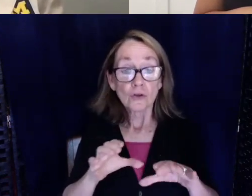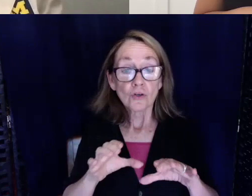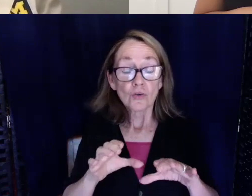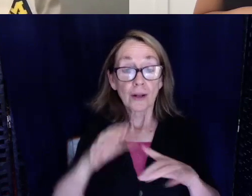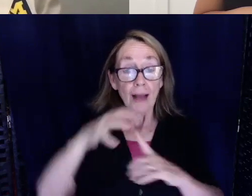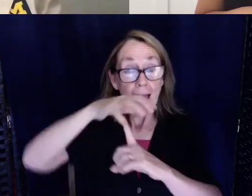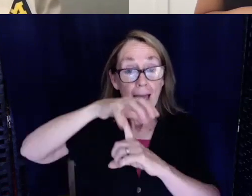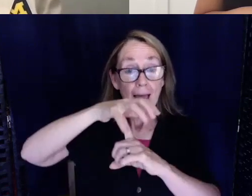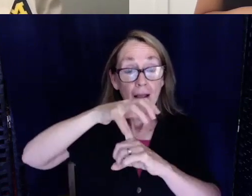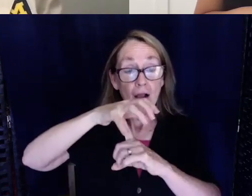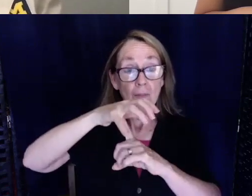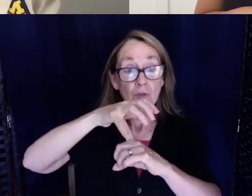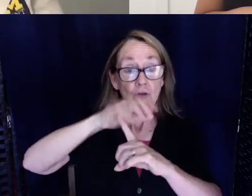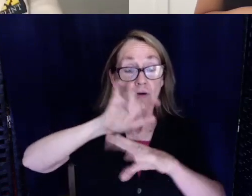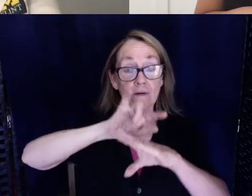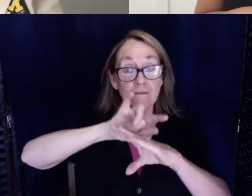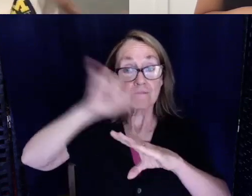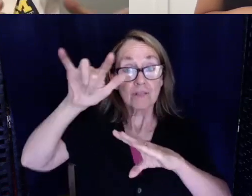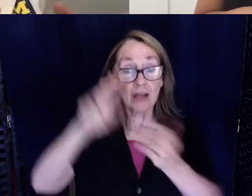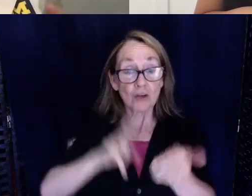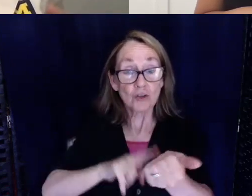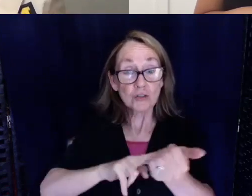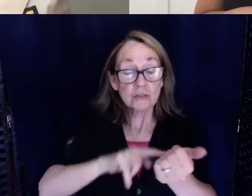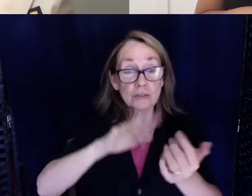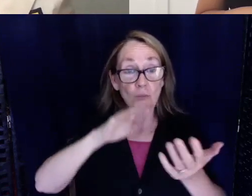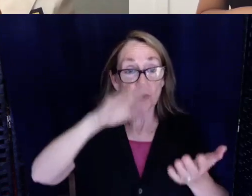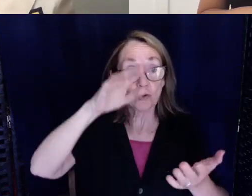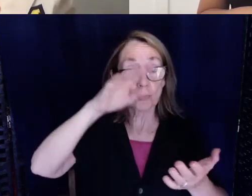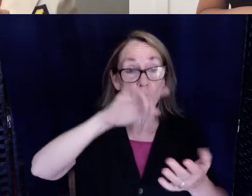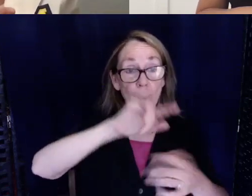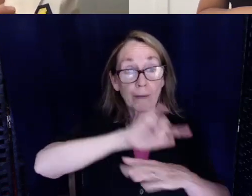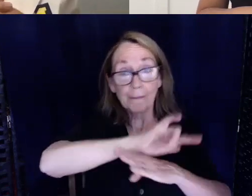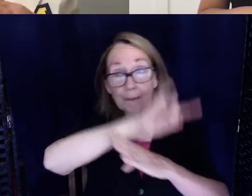and help transfer the patient to the hospital.